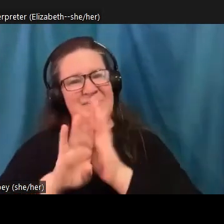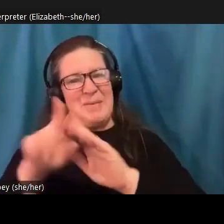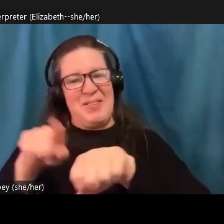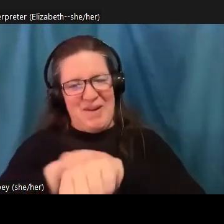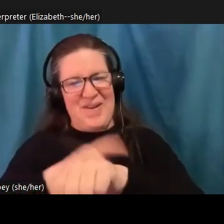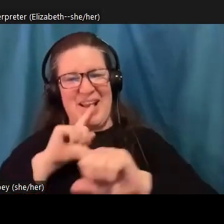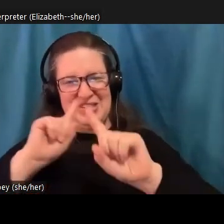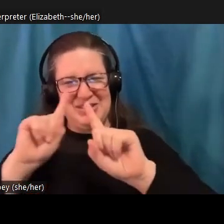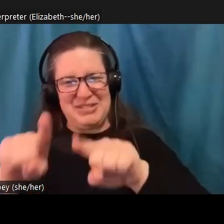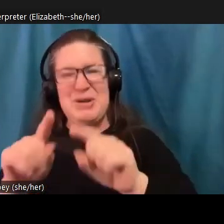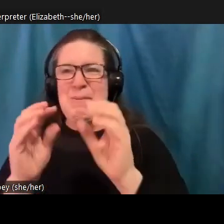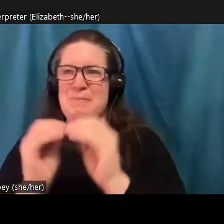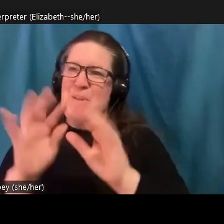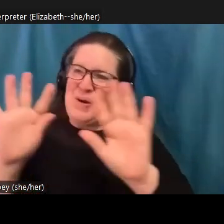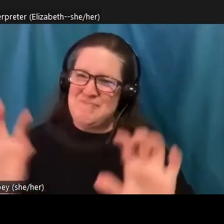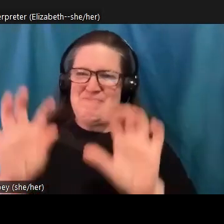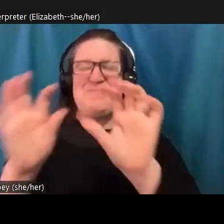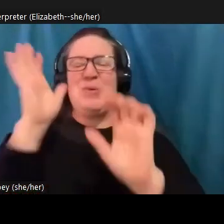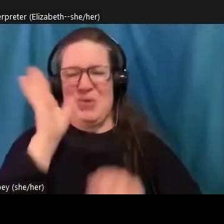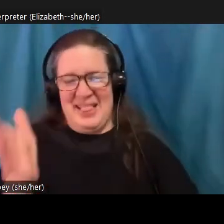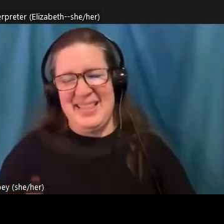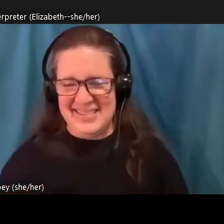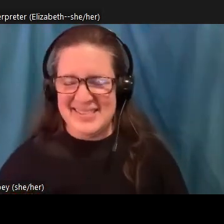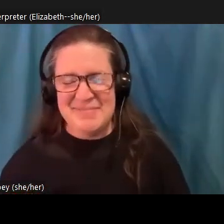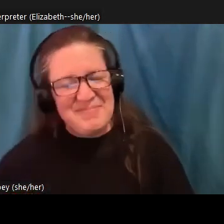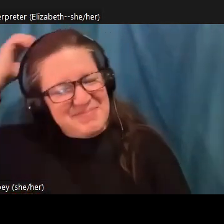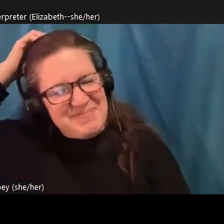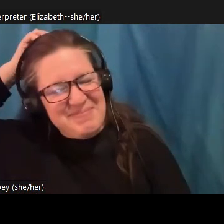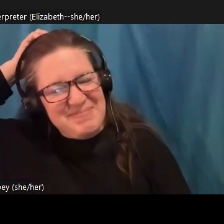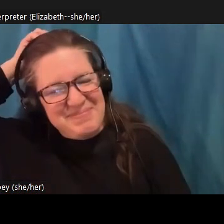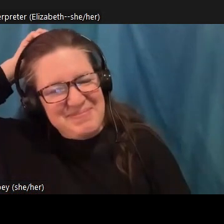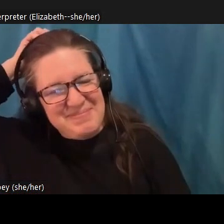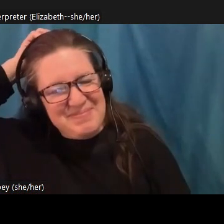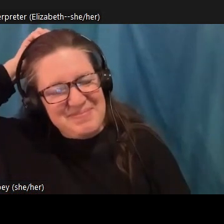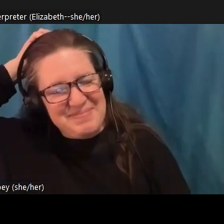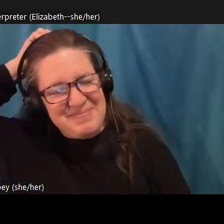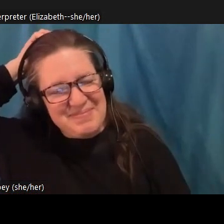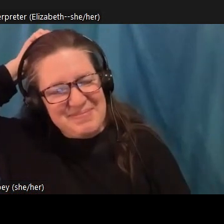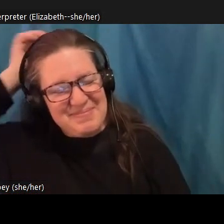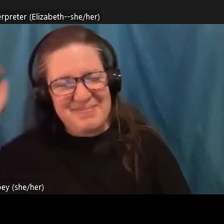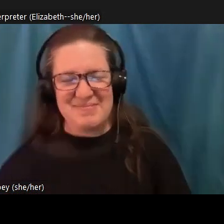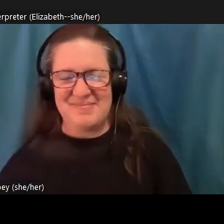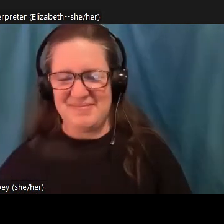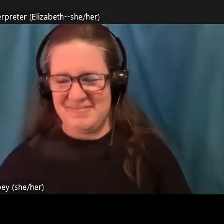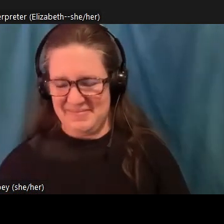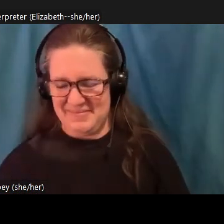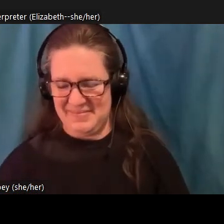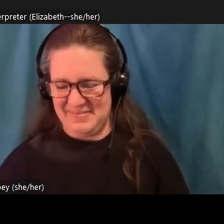probably be more eloquent. Wonderful. I will try to take time out. Maybe Joe and I are done here